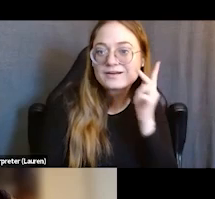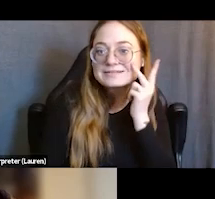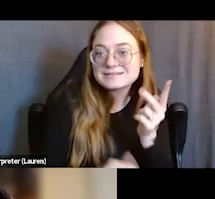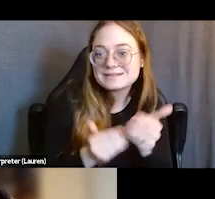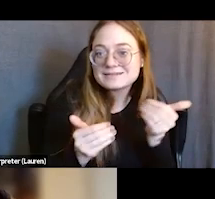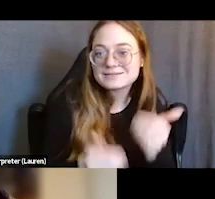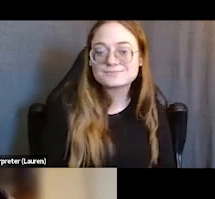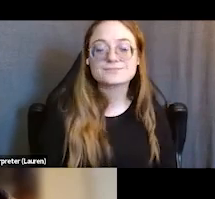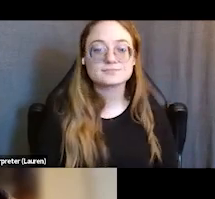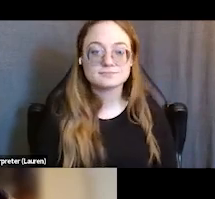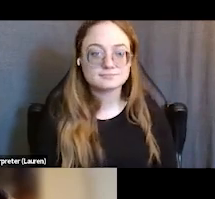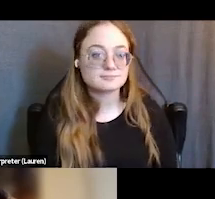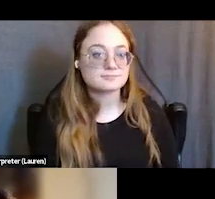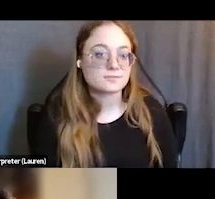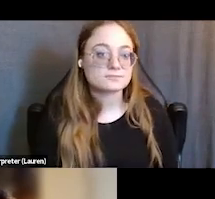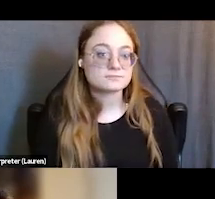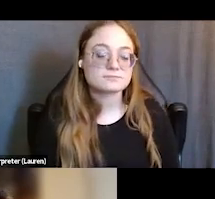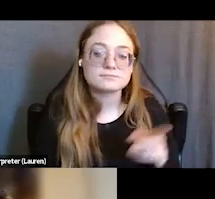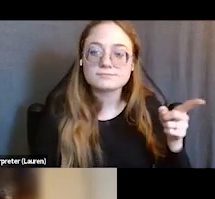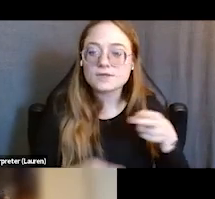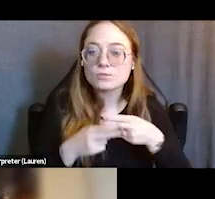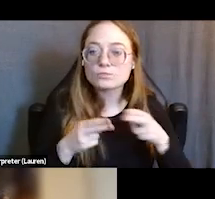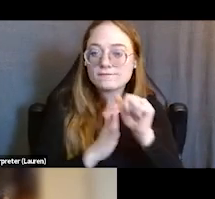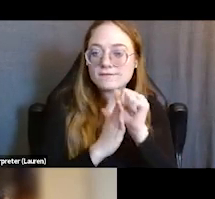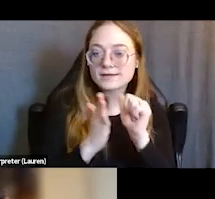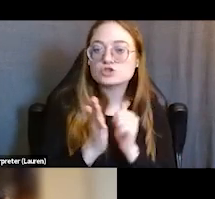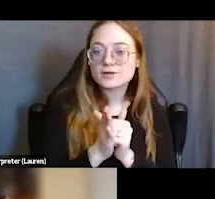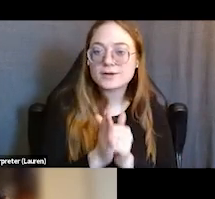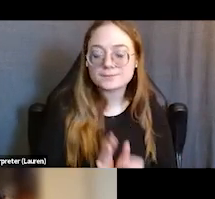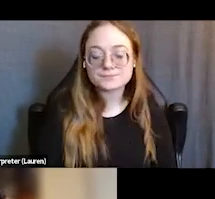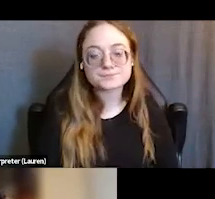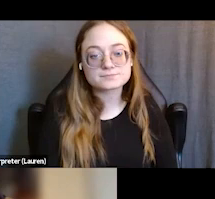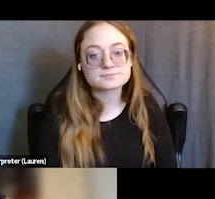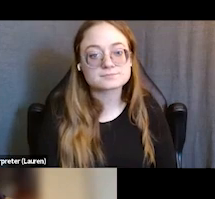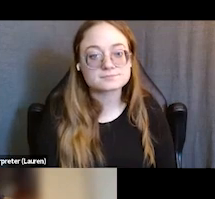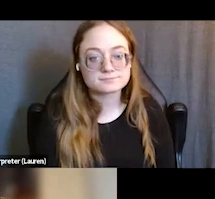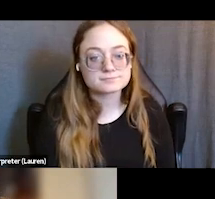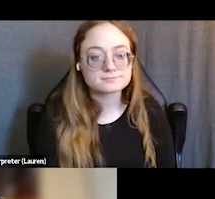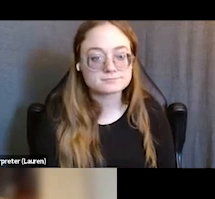Here's just a brief overview of what our agenda is going to be for to close out this afternoon.